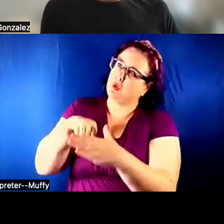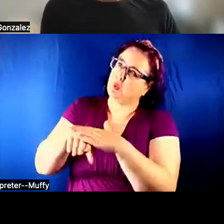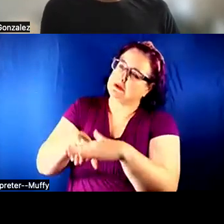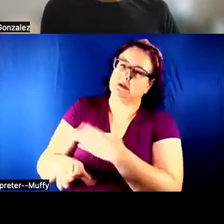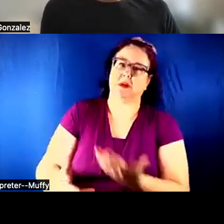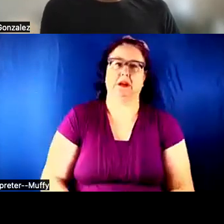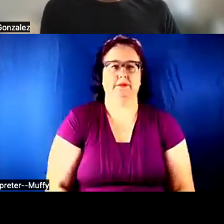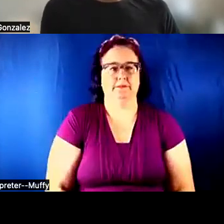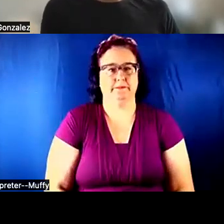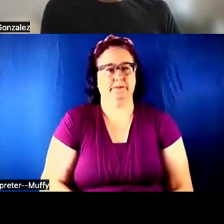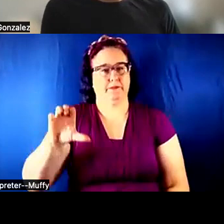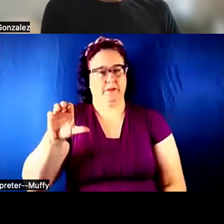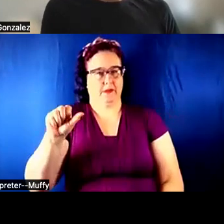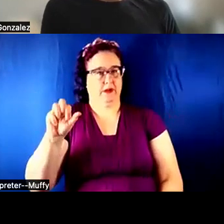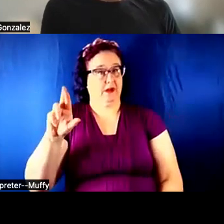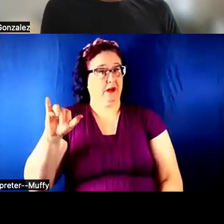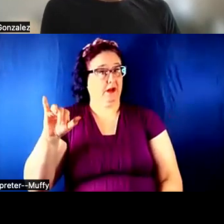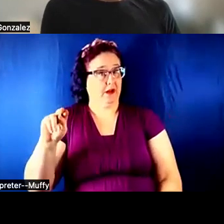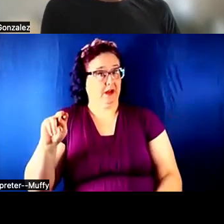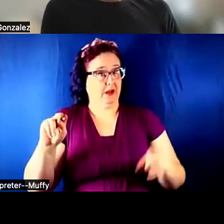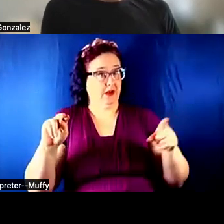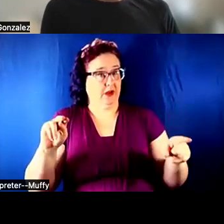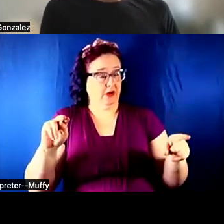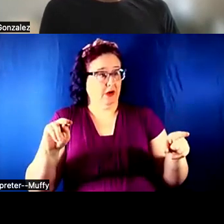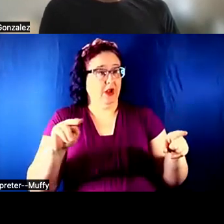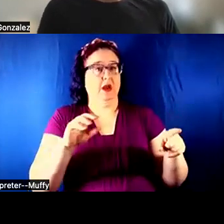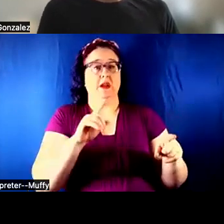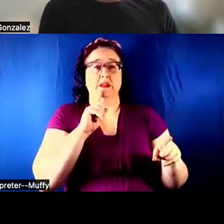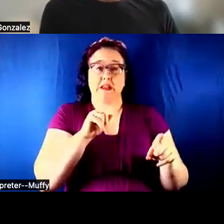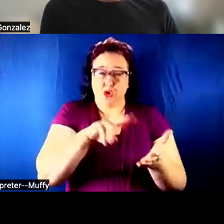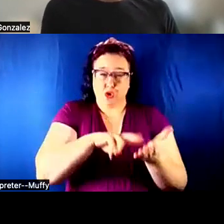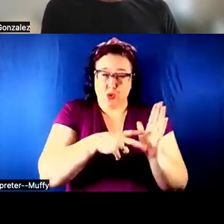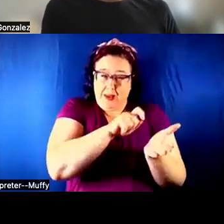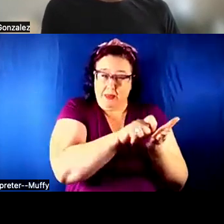THE AUTHORING TOOLS SHOULD PROVIDE ACCESSIBILITY OR THE PRODUCTS THEMSELVES?